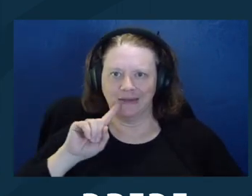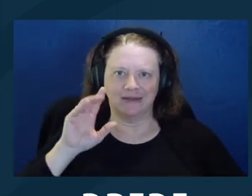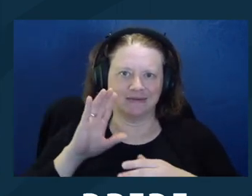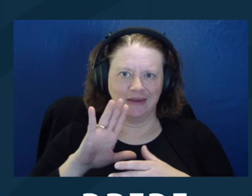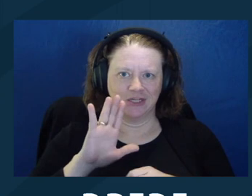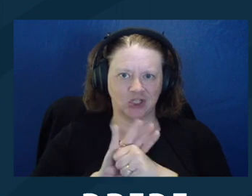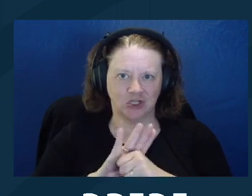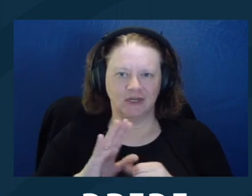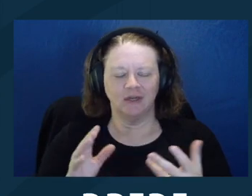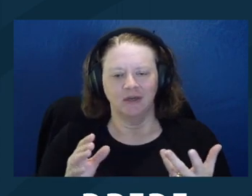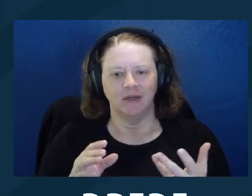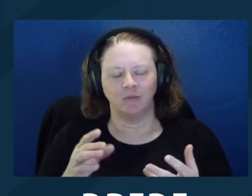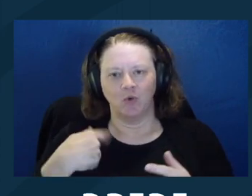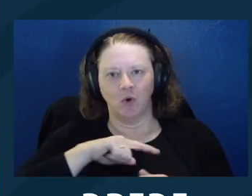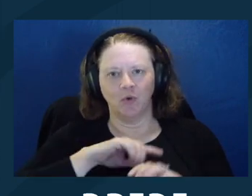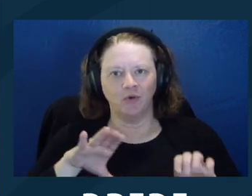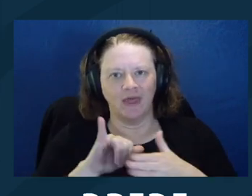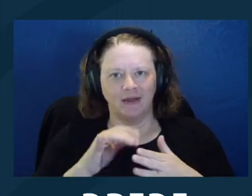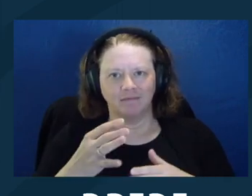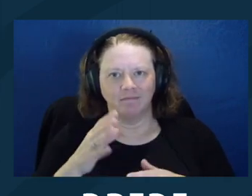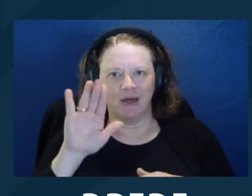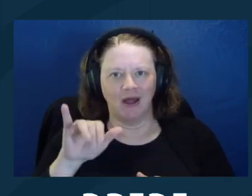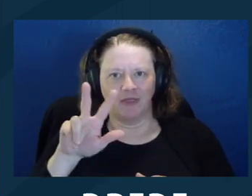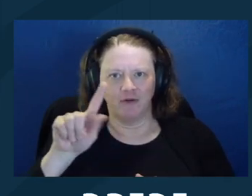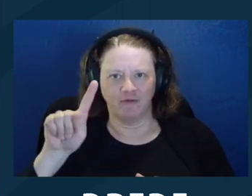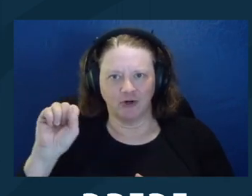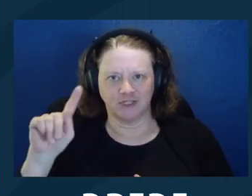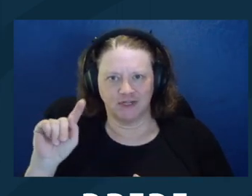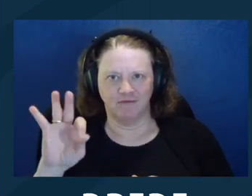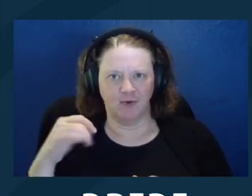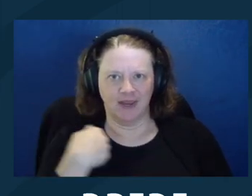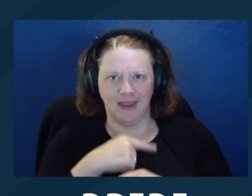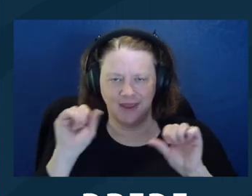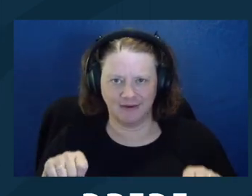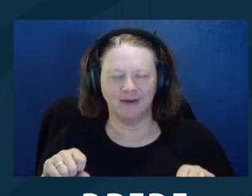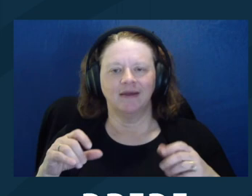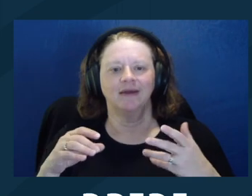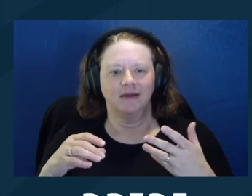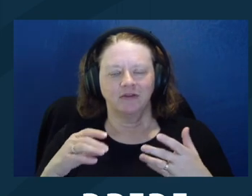need to have received the certificate to do your attestation, but we will do it so people